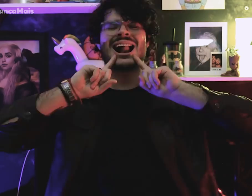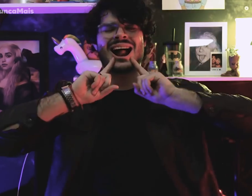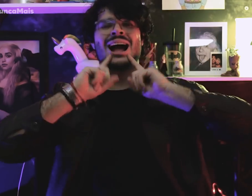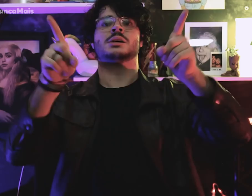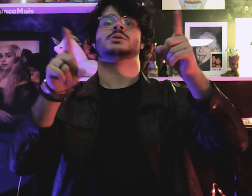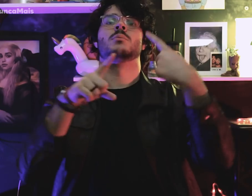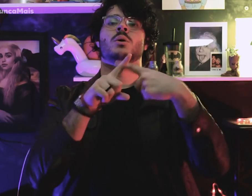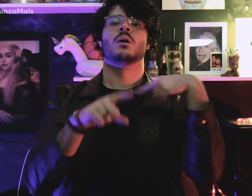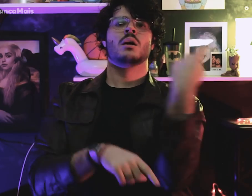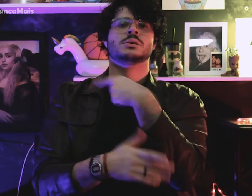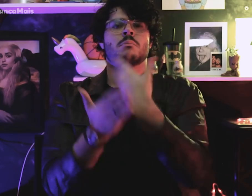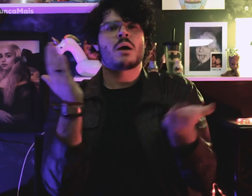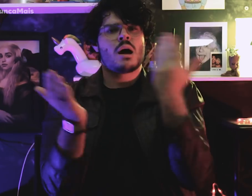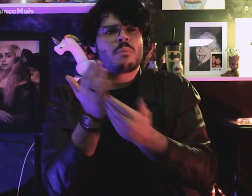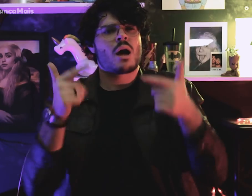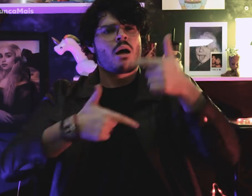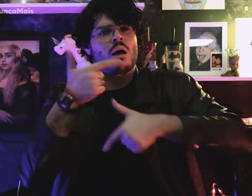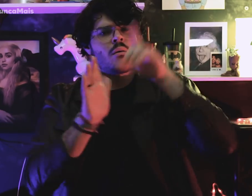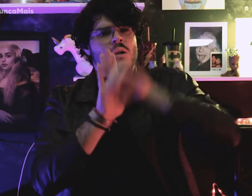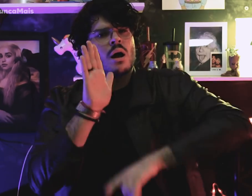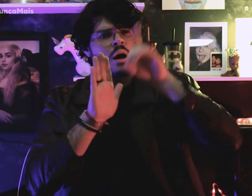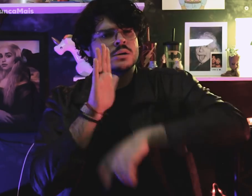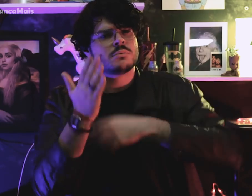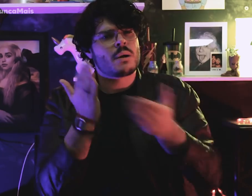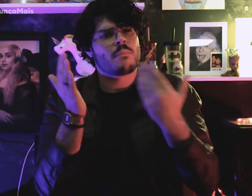e perda de direitos do trabalho.